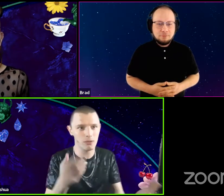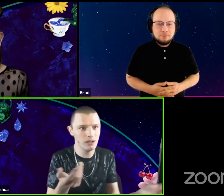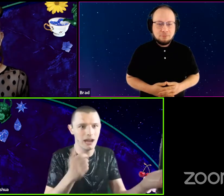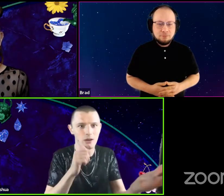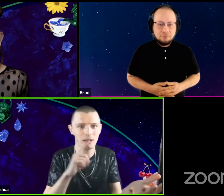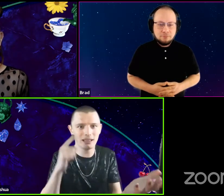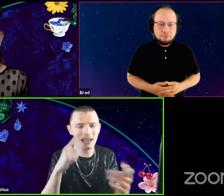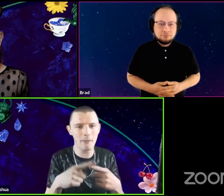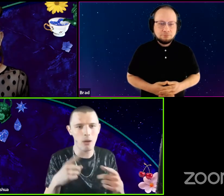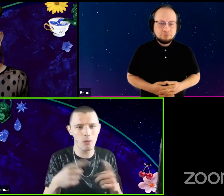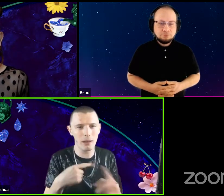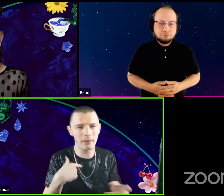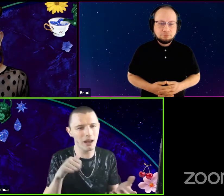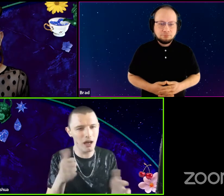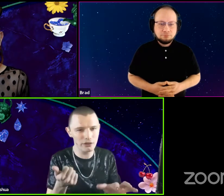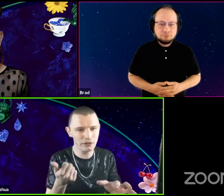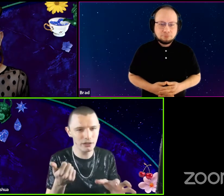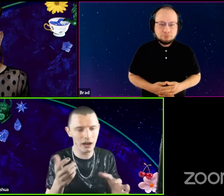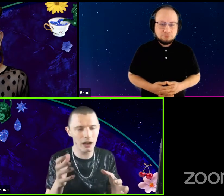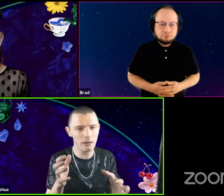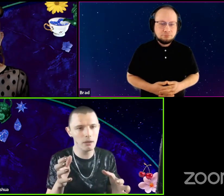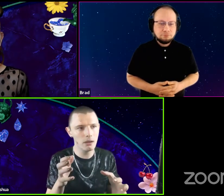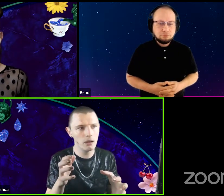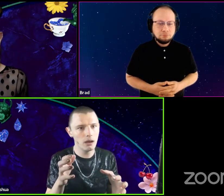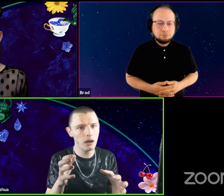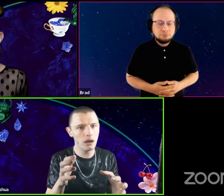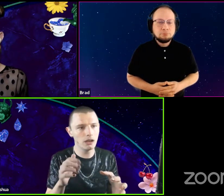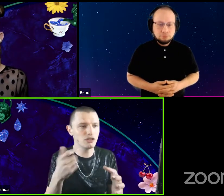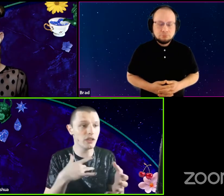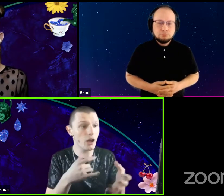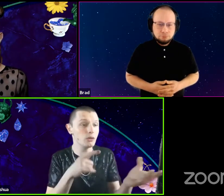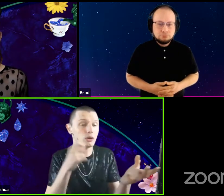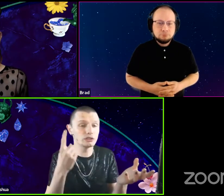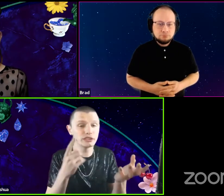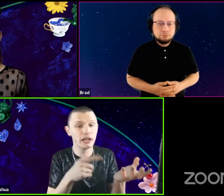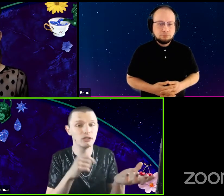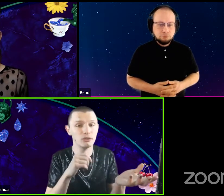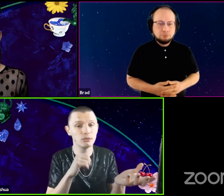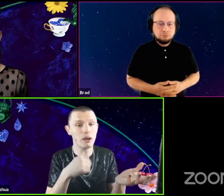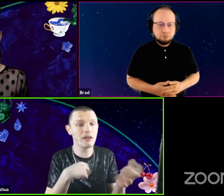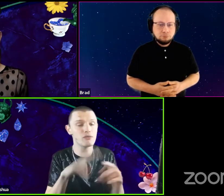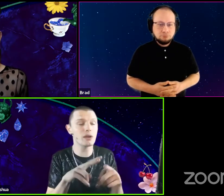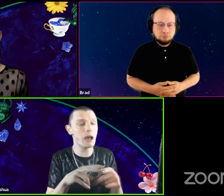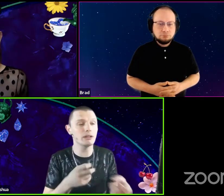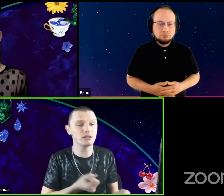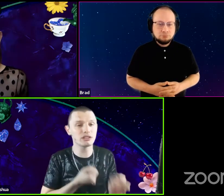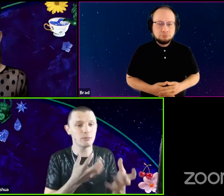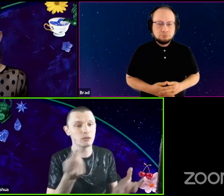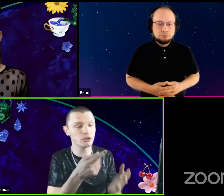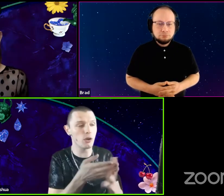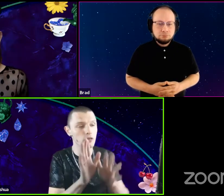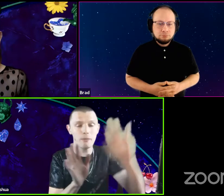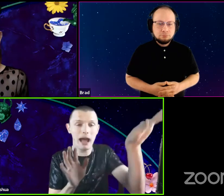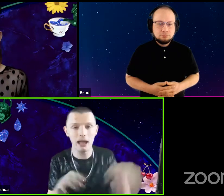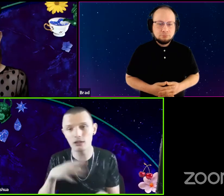I don't really think about when I'm an other. Um, I just feel like, oh, you don't understand, you, you don't have the vocabulary to express what you're going through.